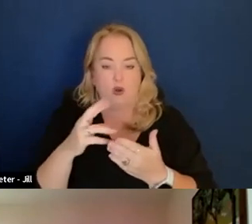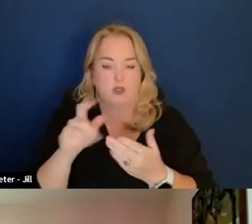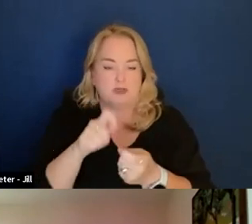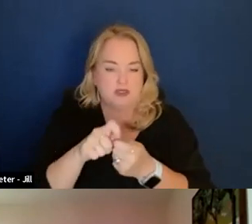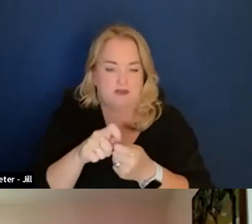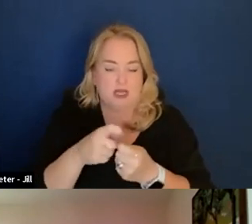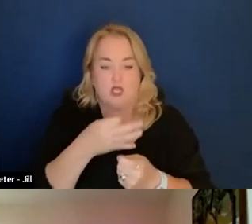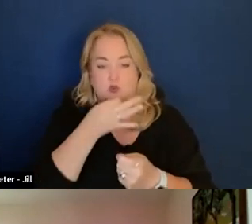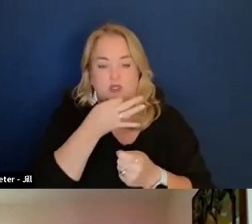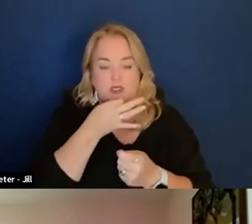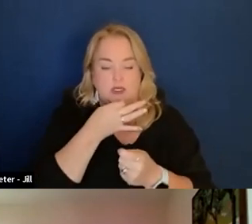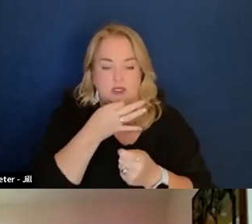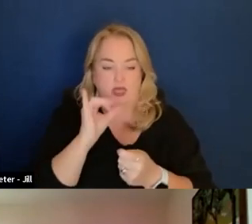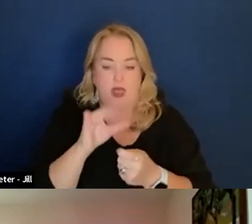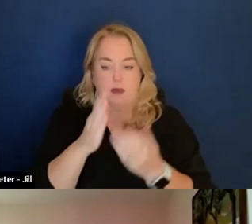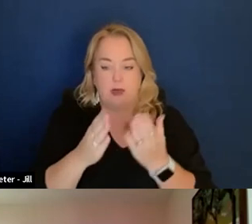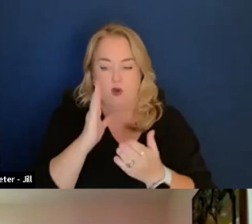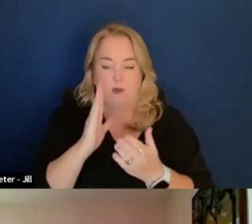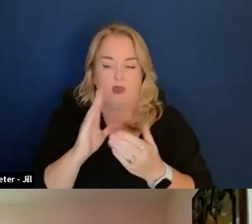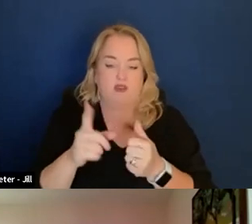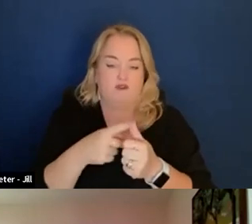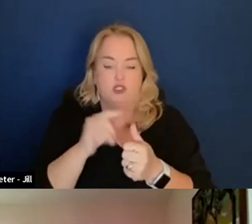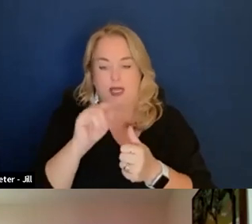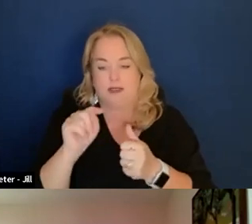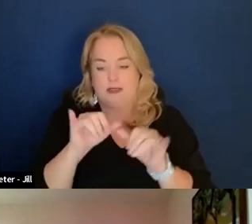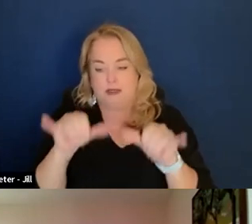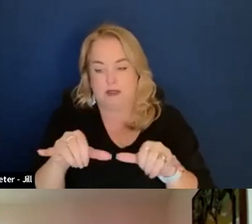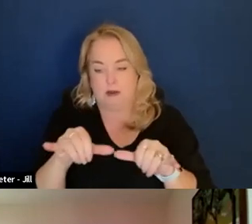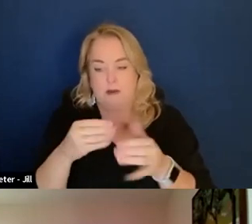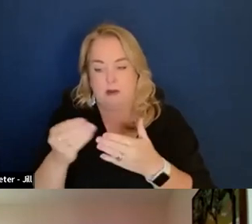This could be the first IT system they bought, and they have been buying other things before.